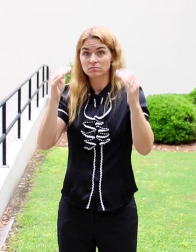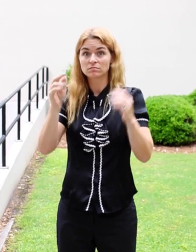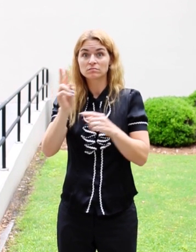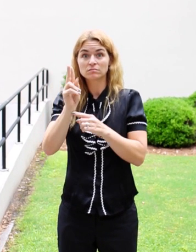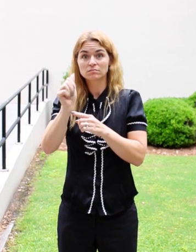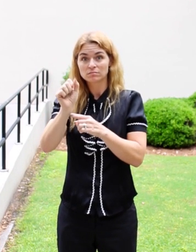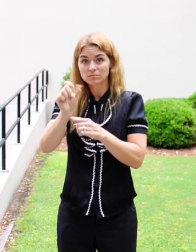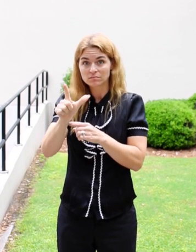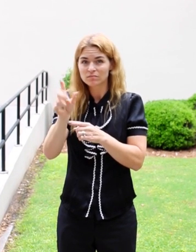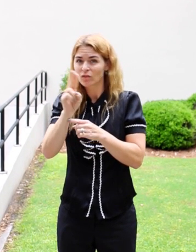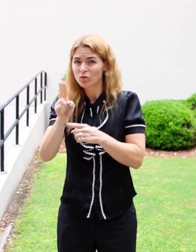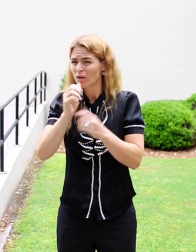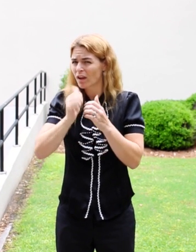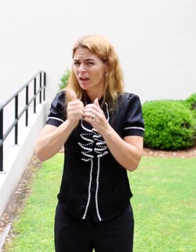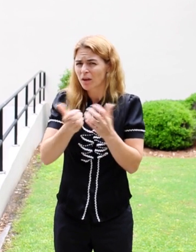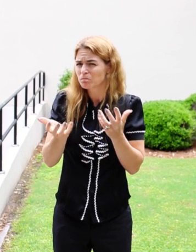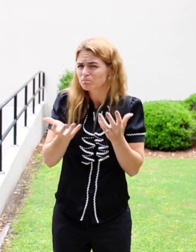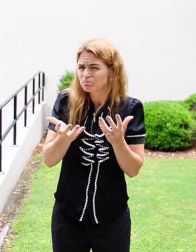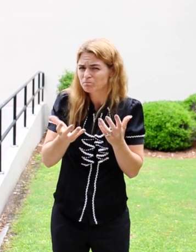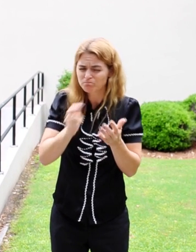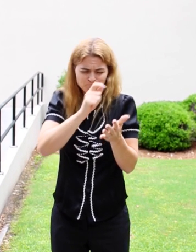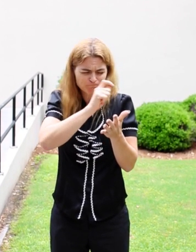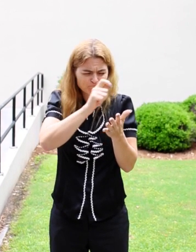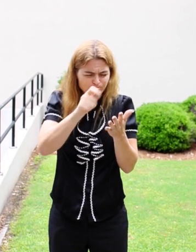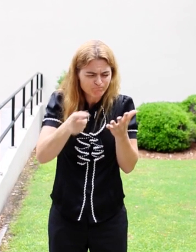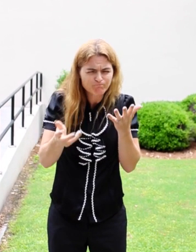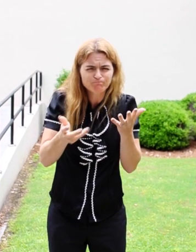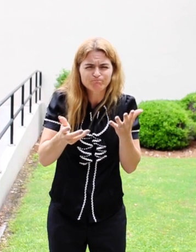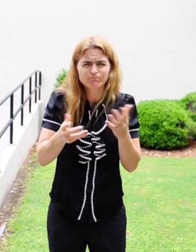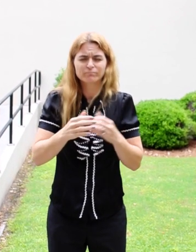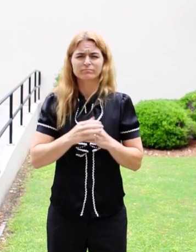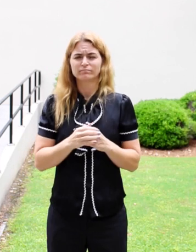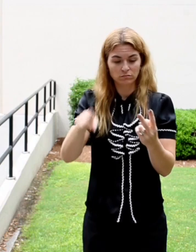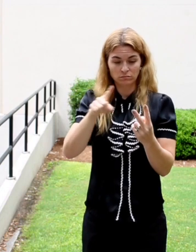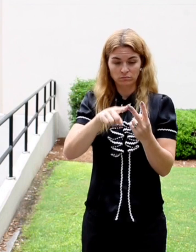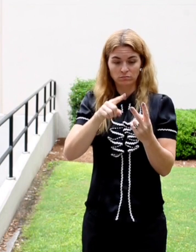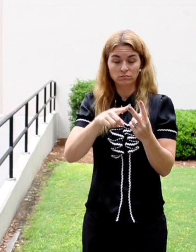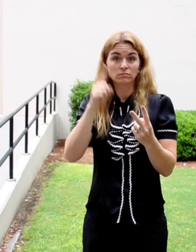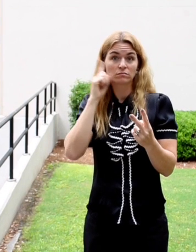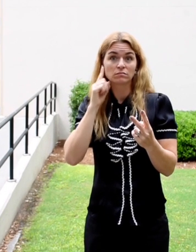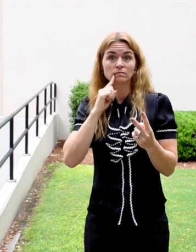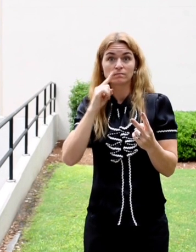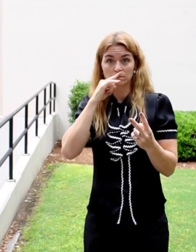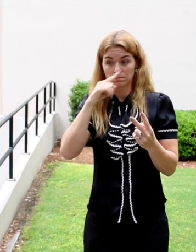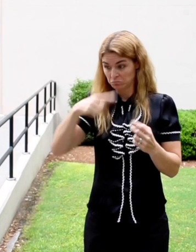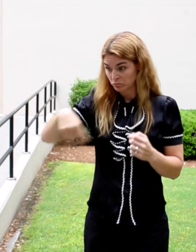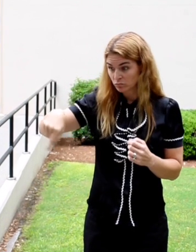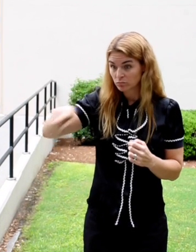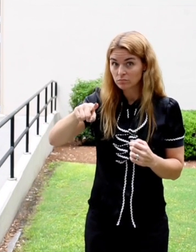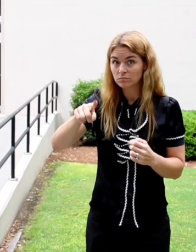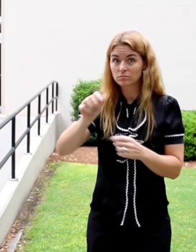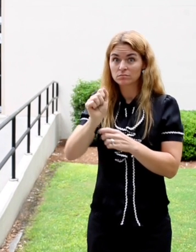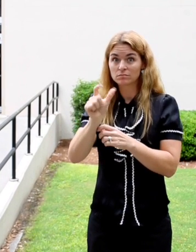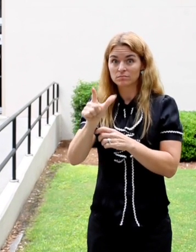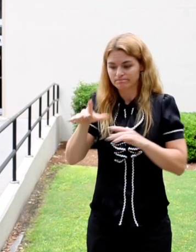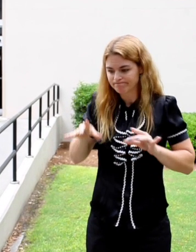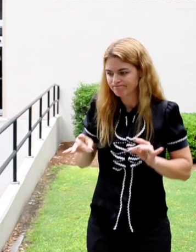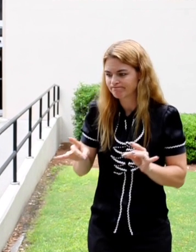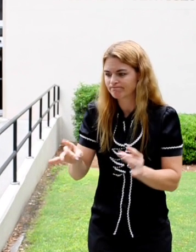how they use ASL in specific areas, and second, Deaf children and how they acquire